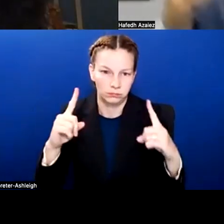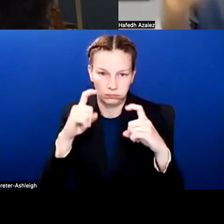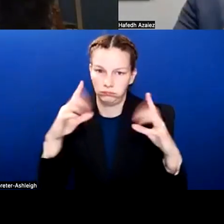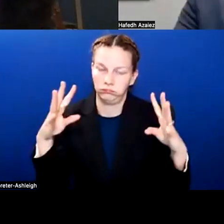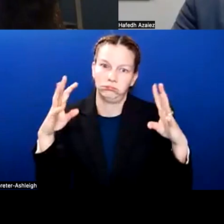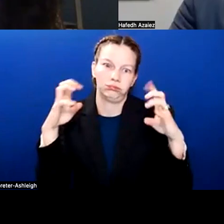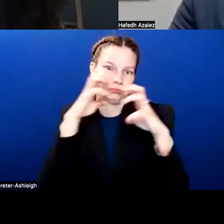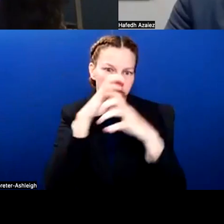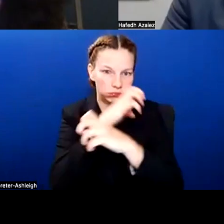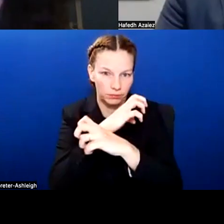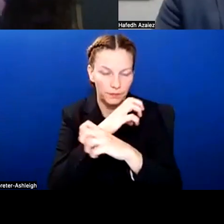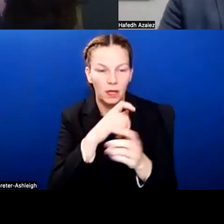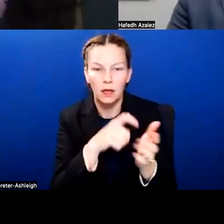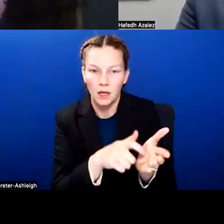It took me years for me to understand myself.